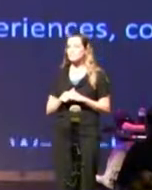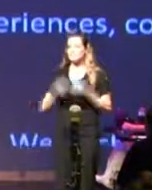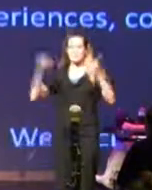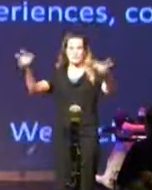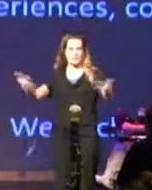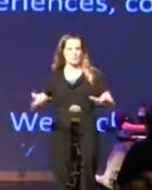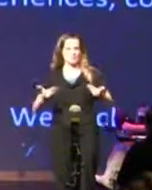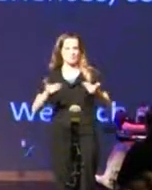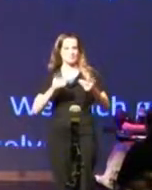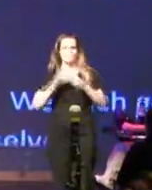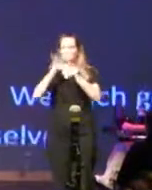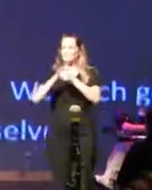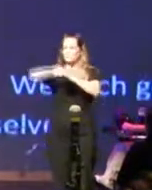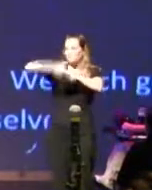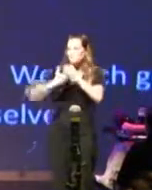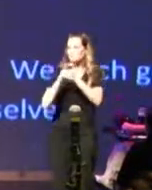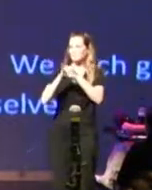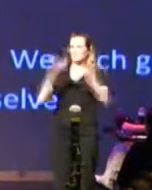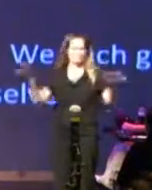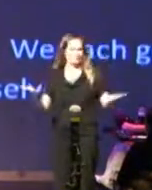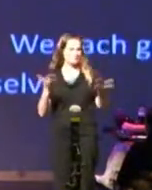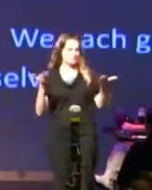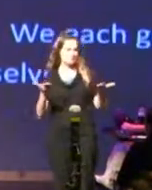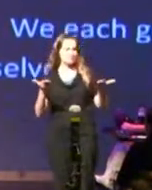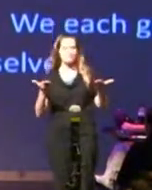Welcome to this Republic we wanted to go over some of the agreements that we